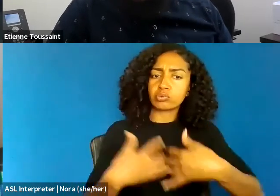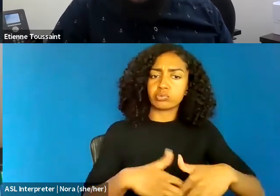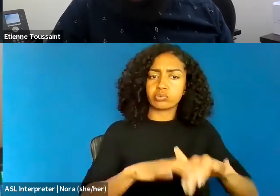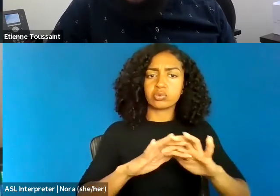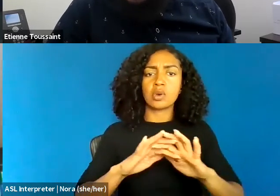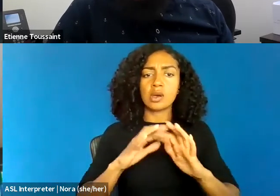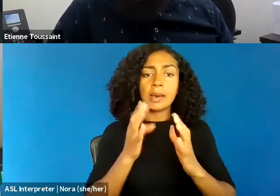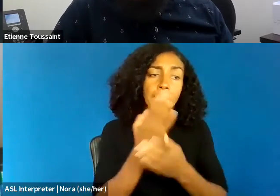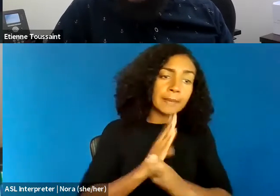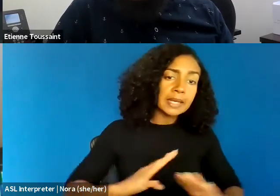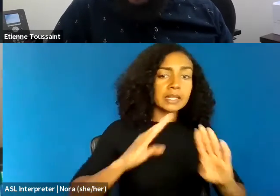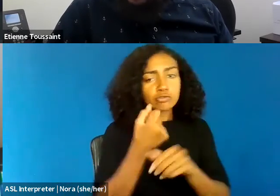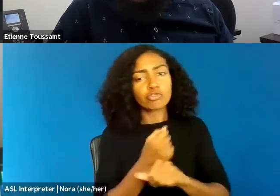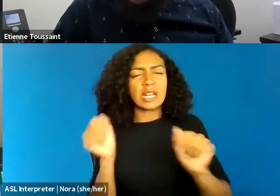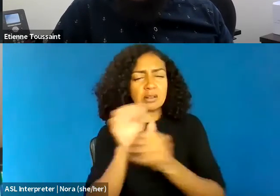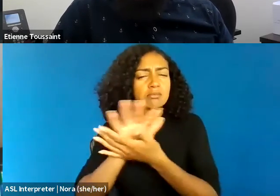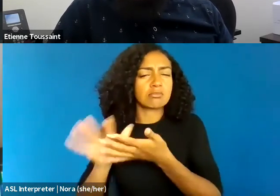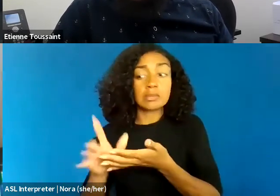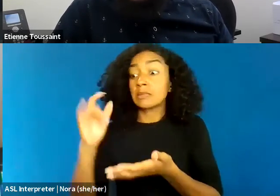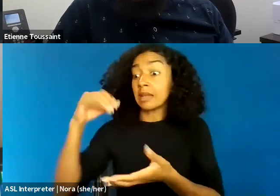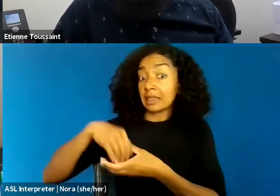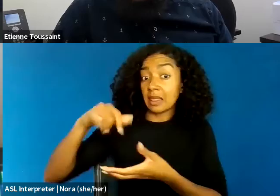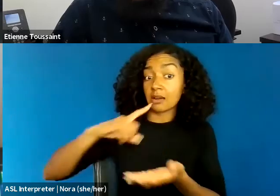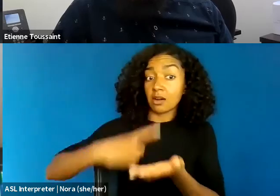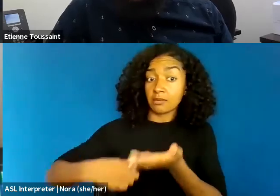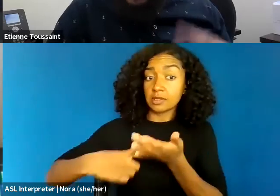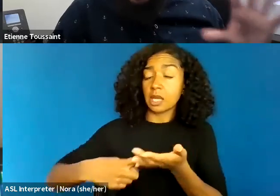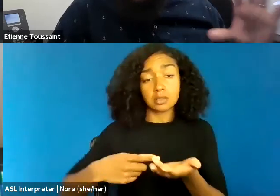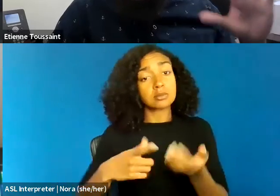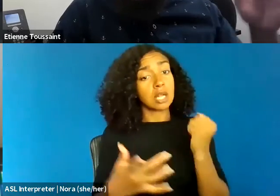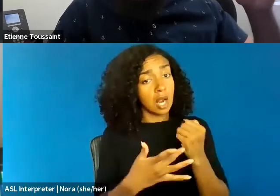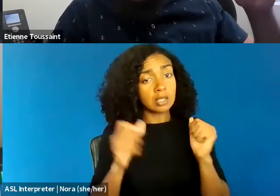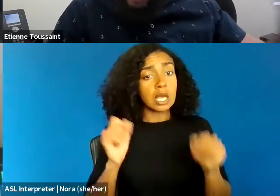technology could be used as a lever for good, but unless we go to that point,